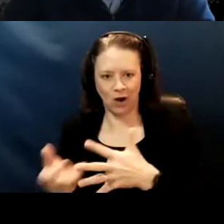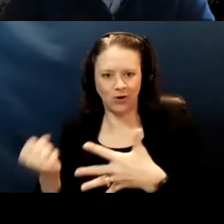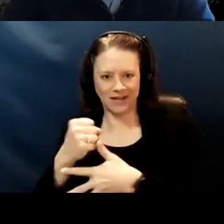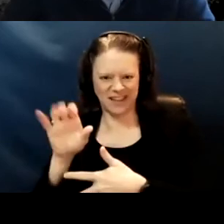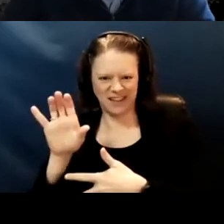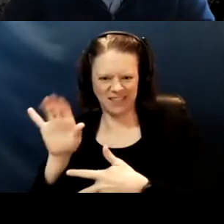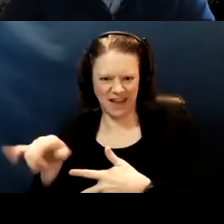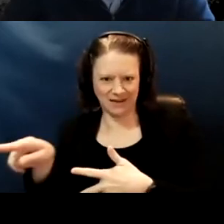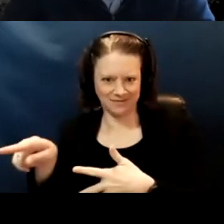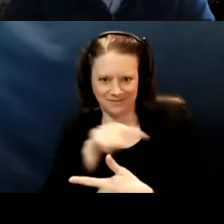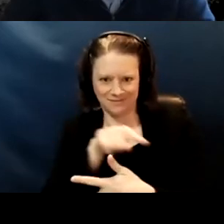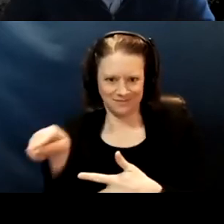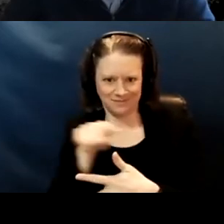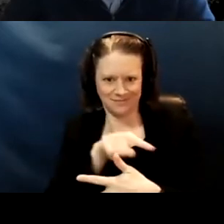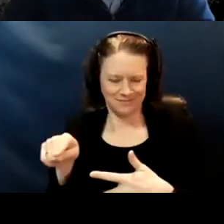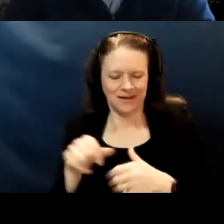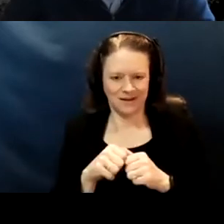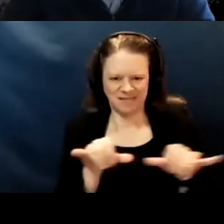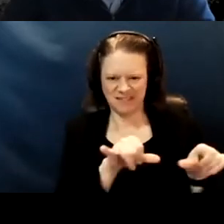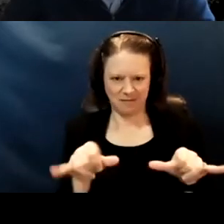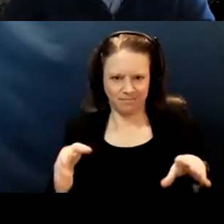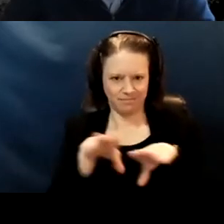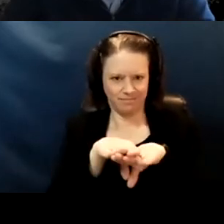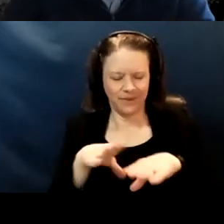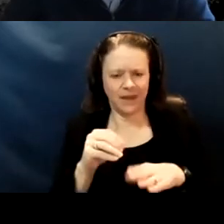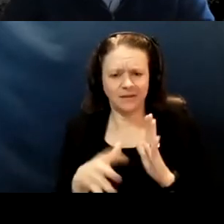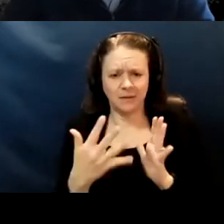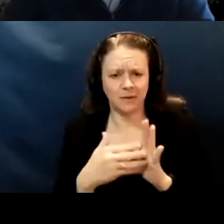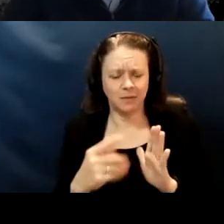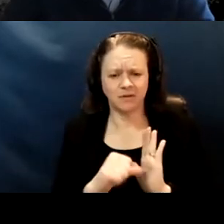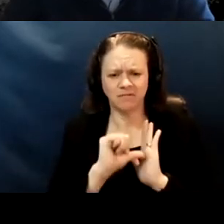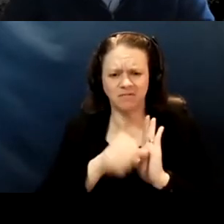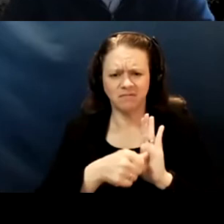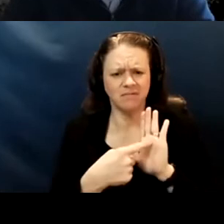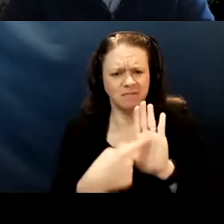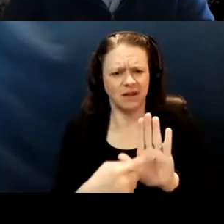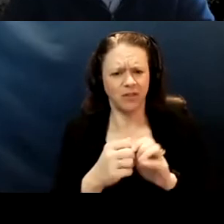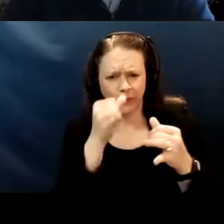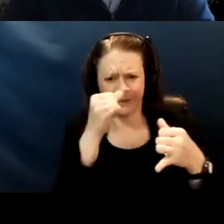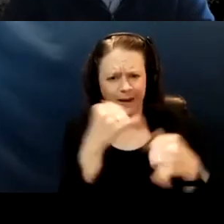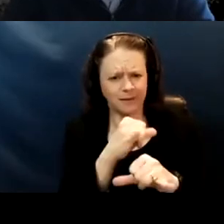And then also to really point out sometimes some of the ridiculousness of state policy.